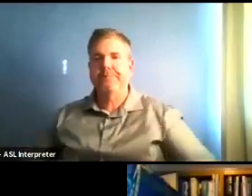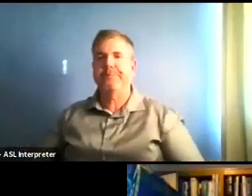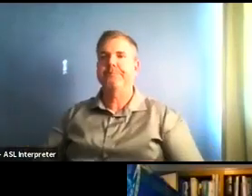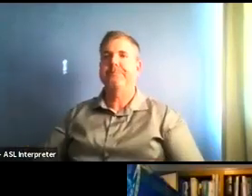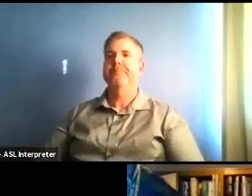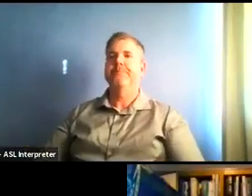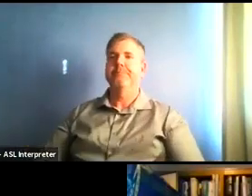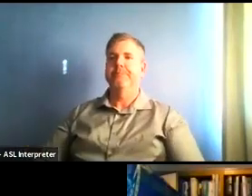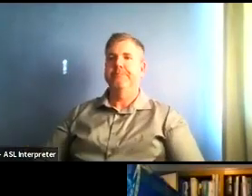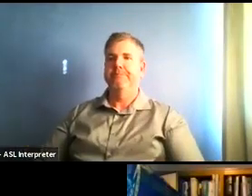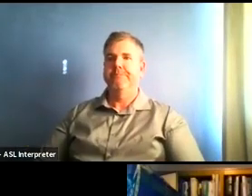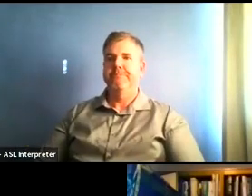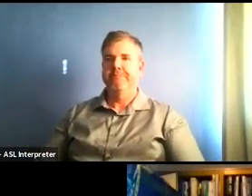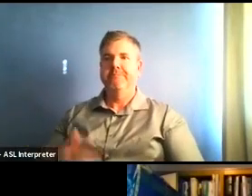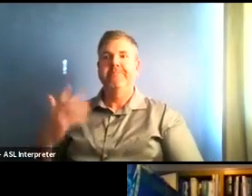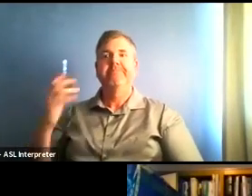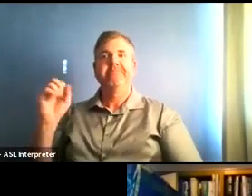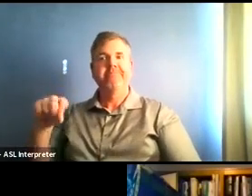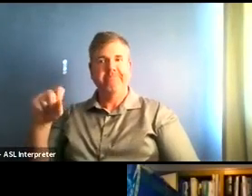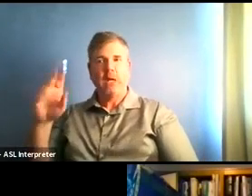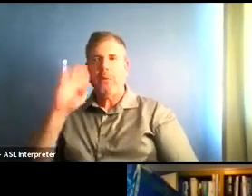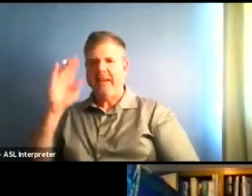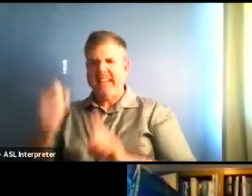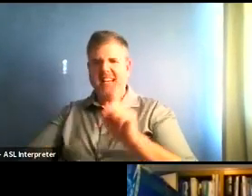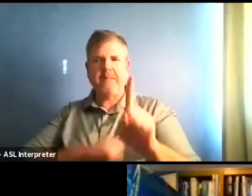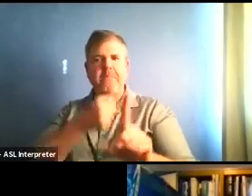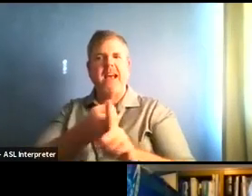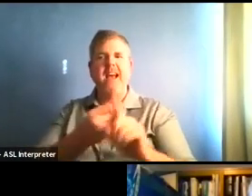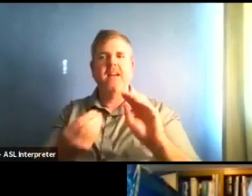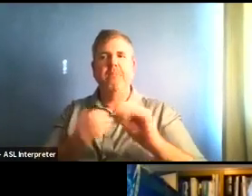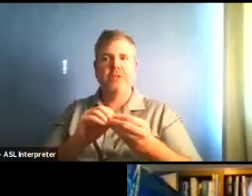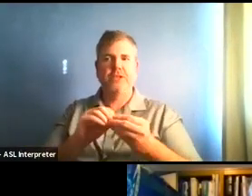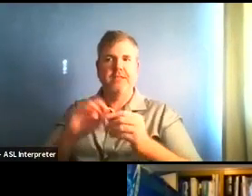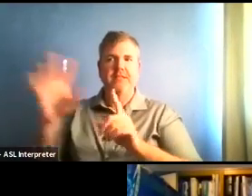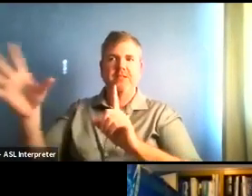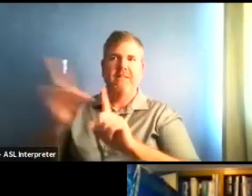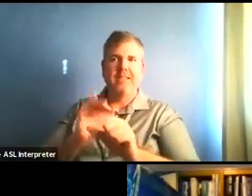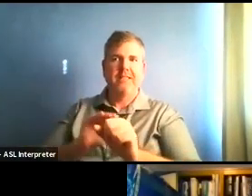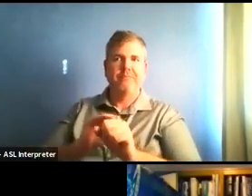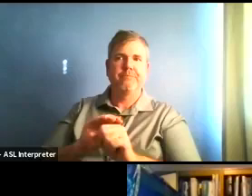So I'm still thinking we could see a blip in cases from that. We also don't know